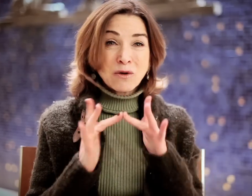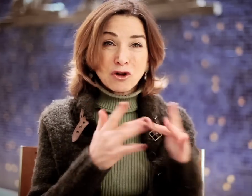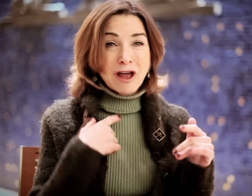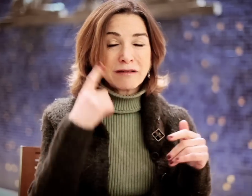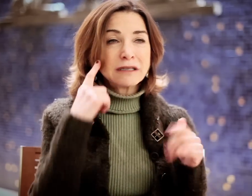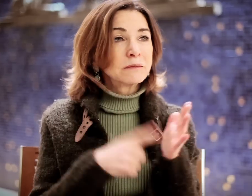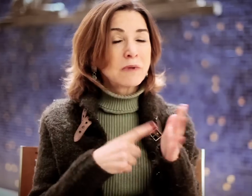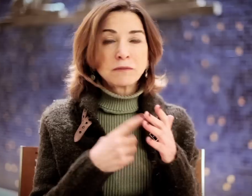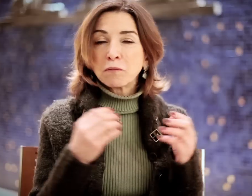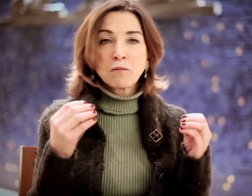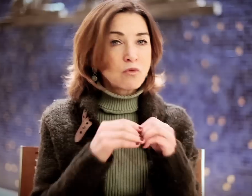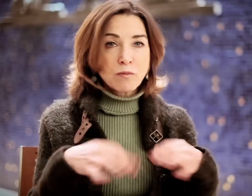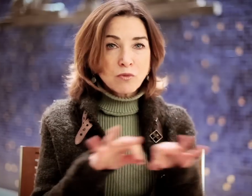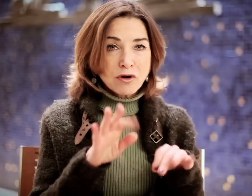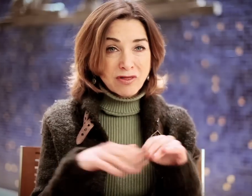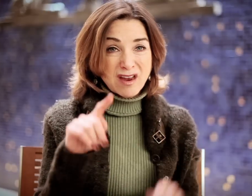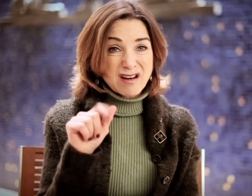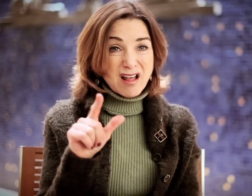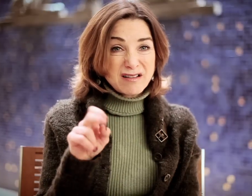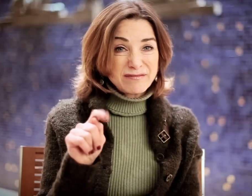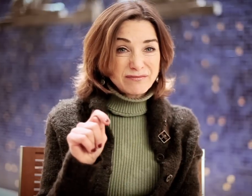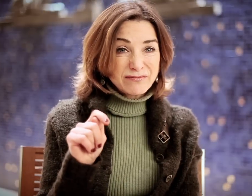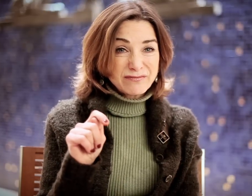Networking is, I think, sometimes more important than talent.